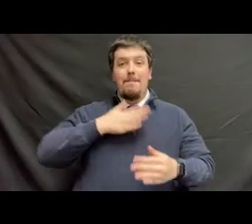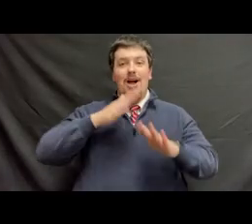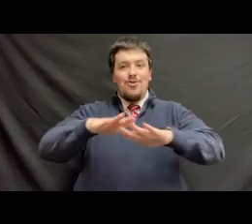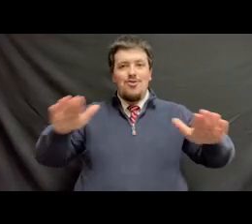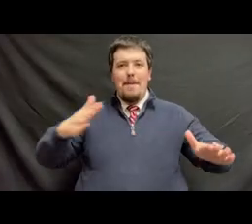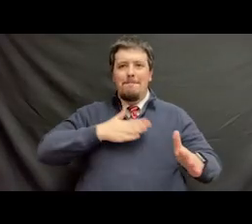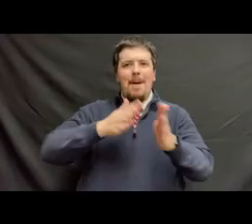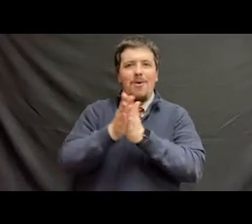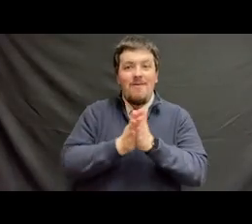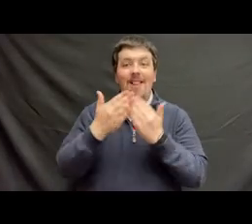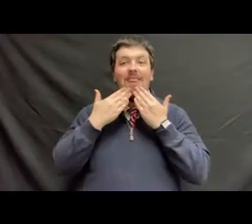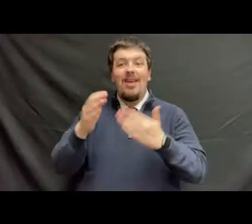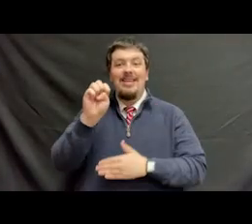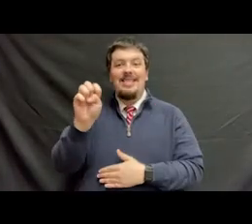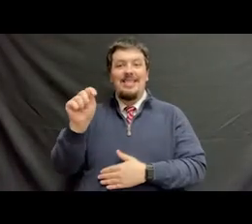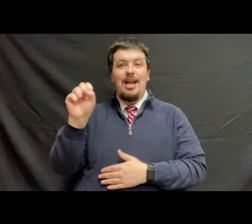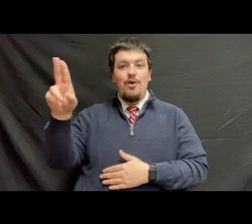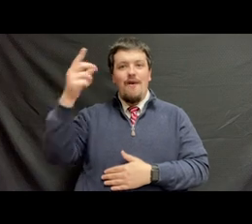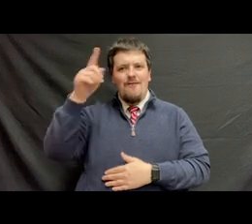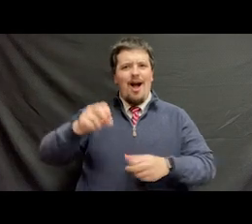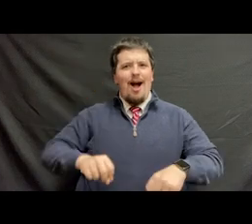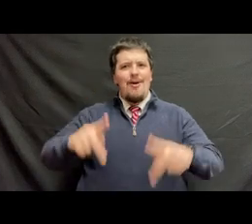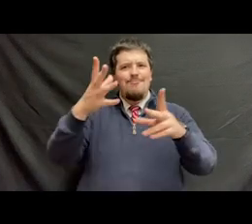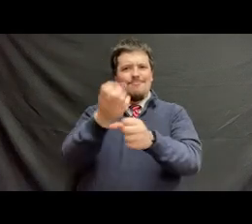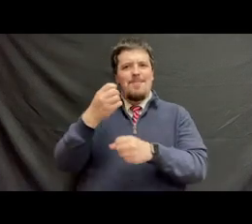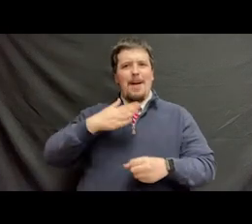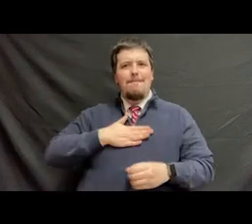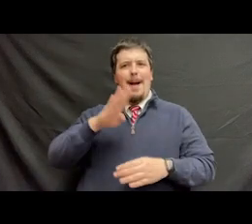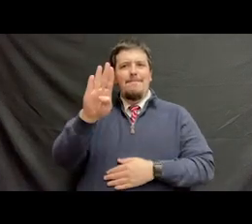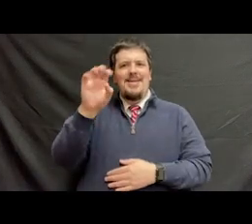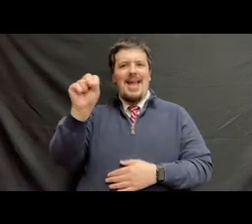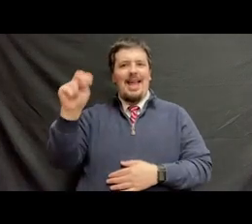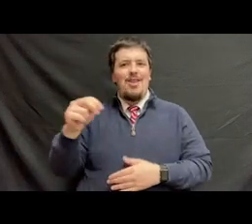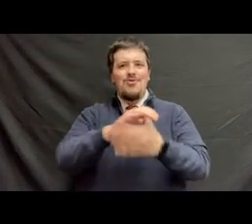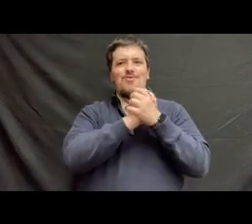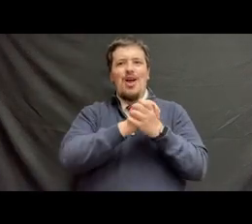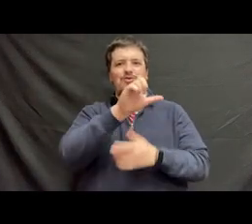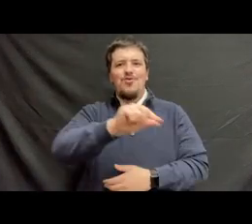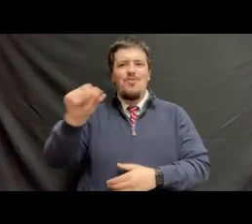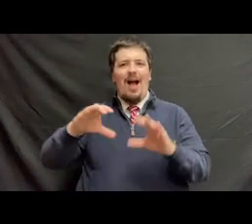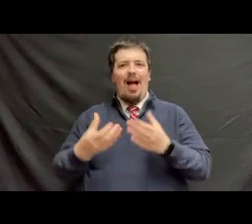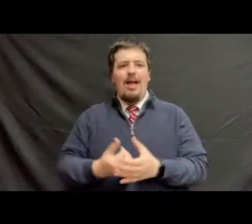to my children who are my motivation, and thank you to ETSU for this opportunity to receive my BSN. Congratulations class of 2020.